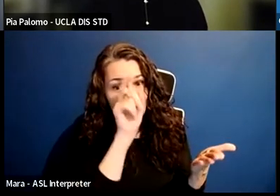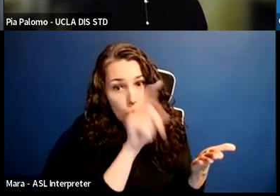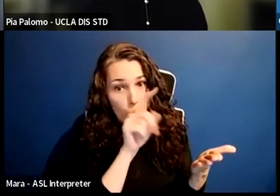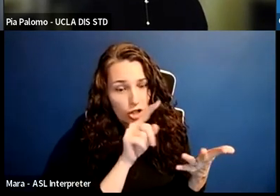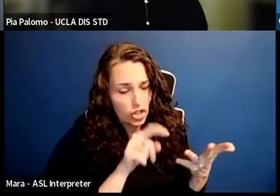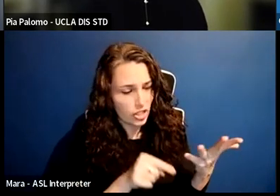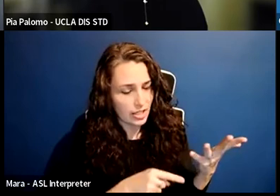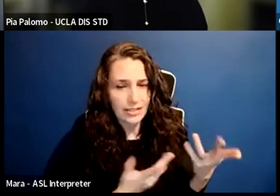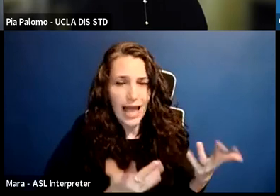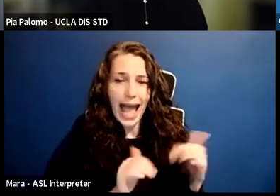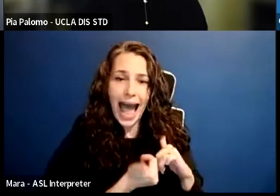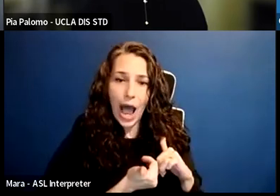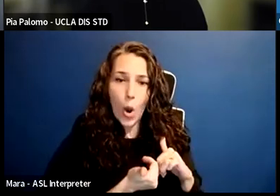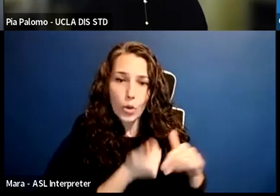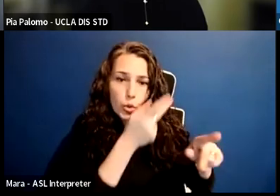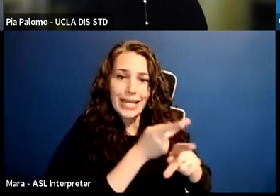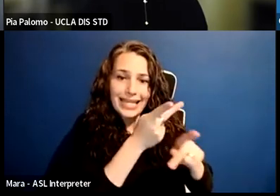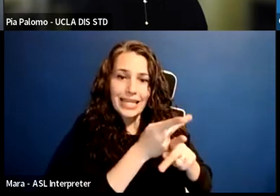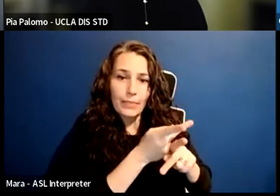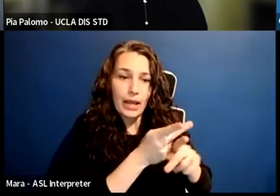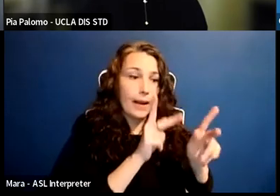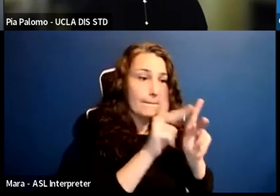and systems, and administrations accountable?